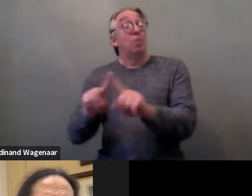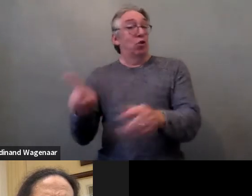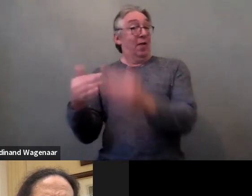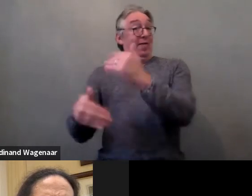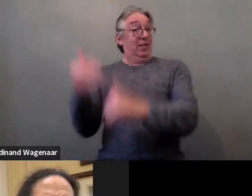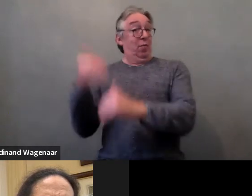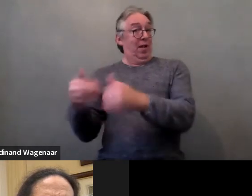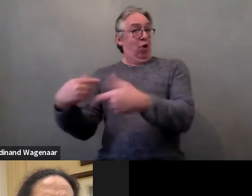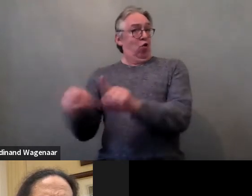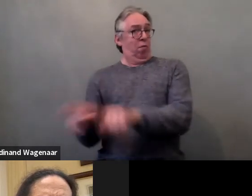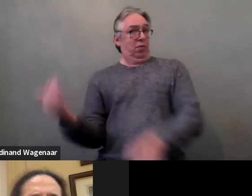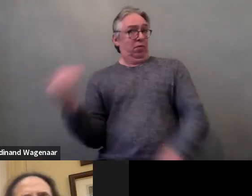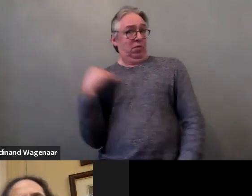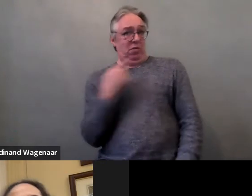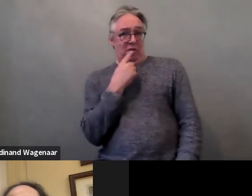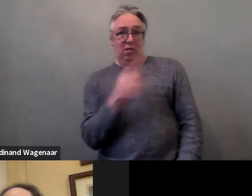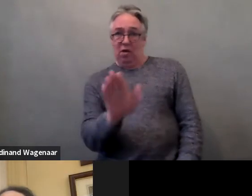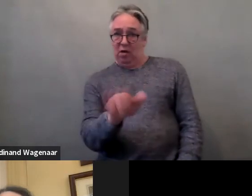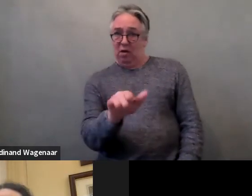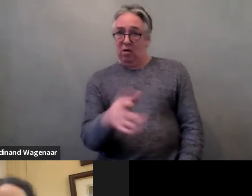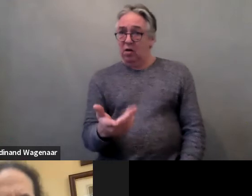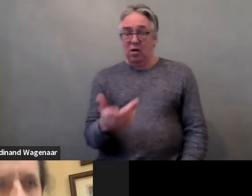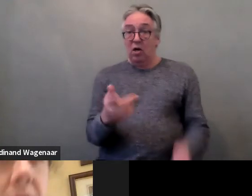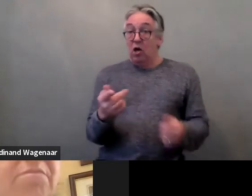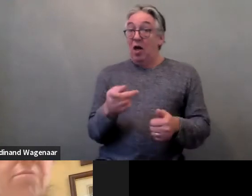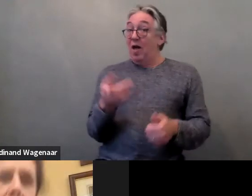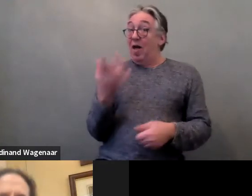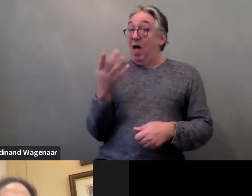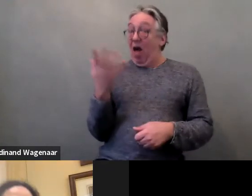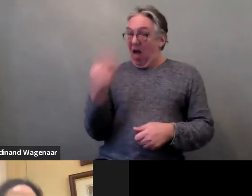that the number of barriers that exist continued.